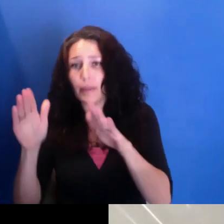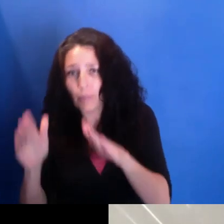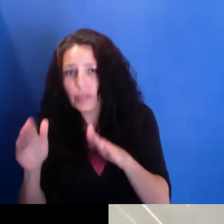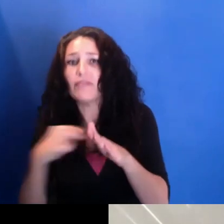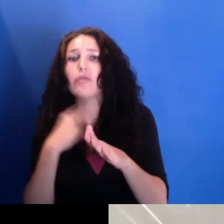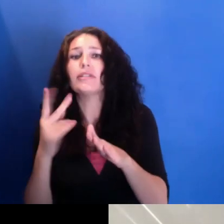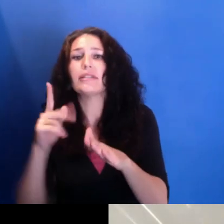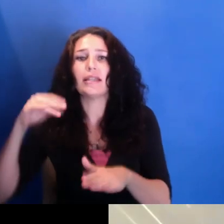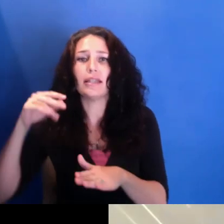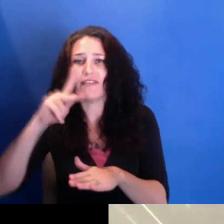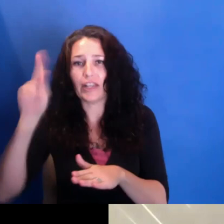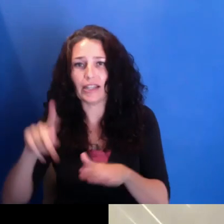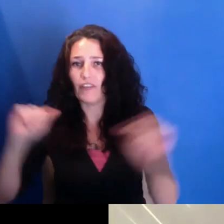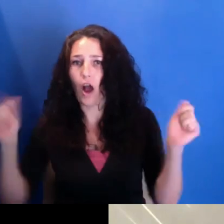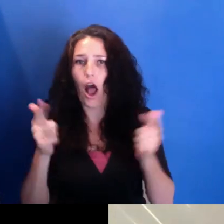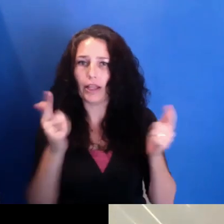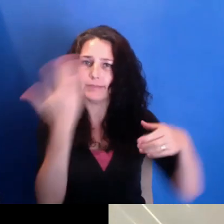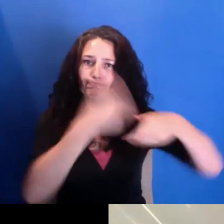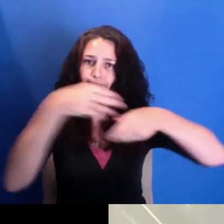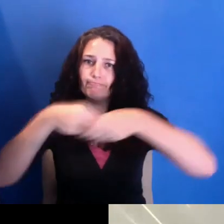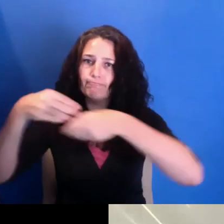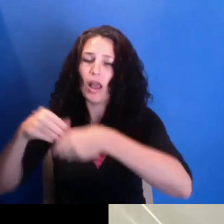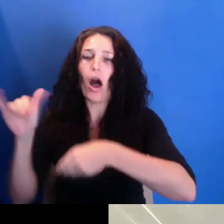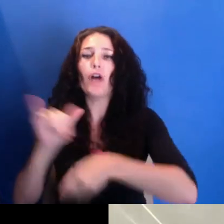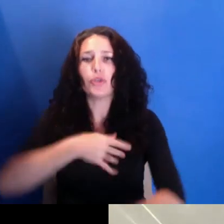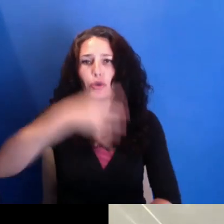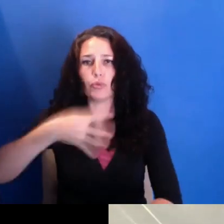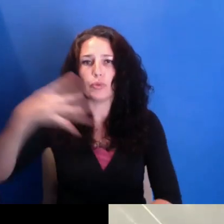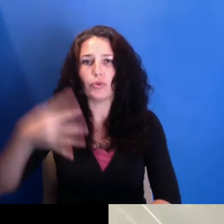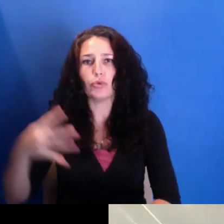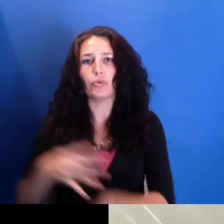Louis's documentaries include "The Bombing of Osage Avenue,"